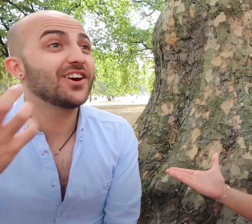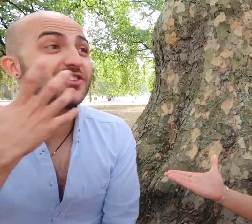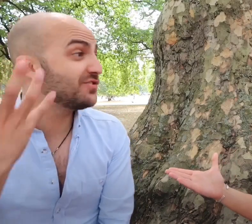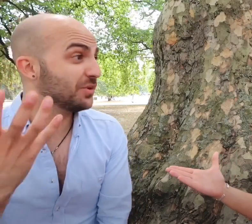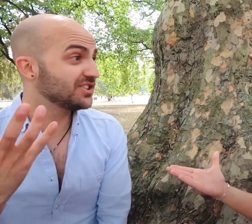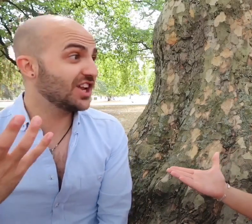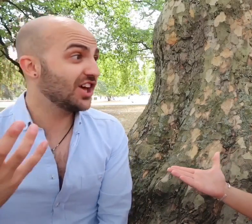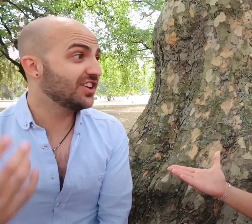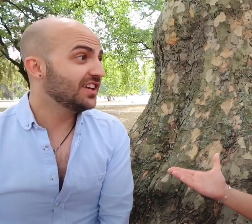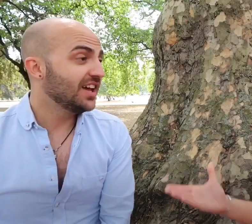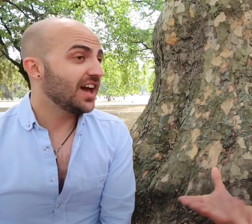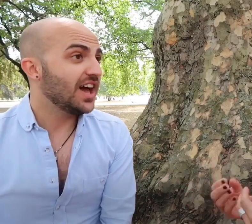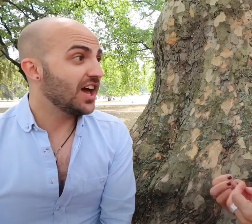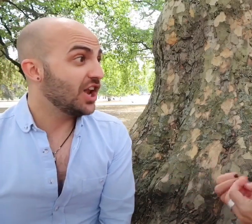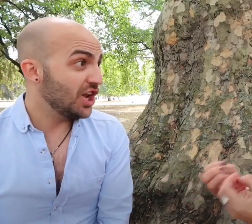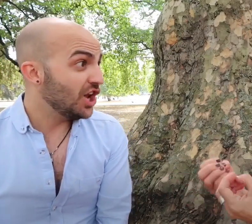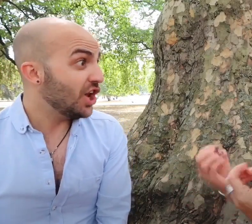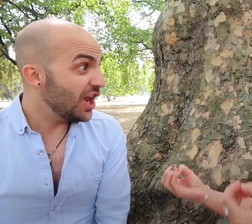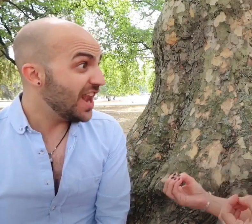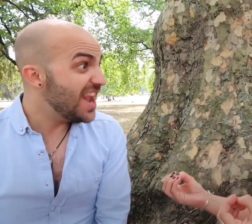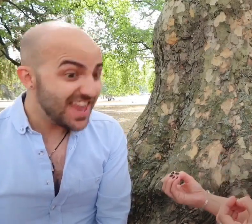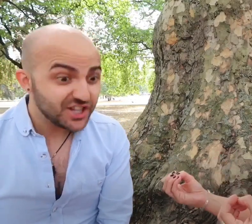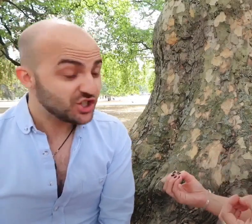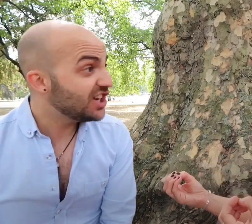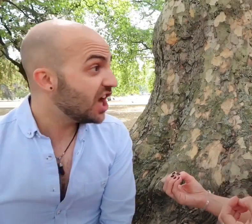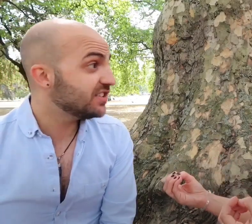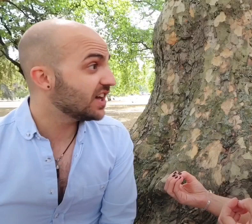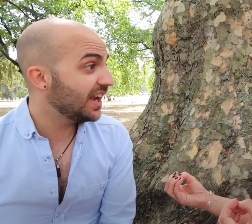I would encourage everyone to learn. Learn as in literally learning.